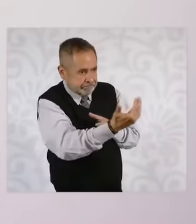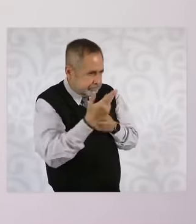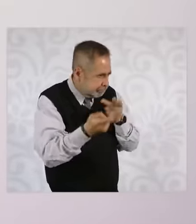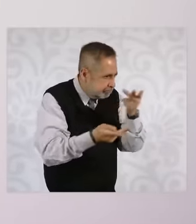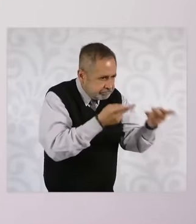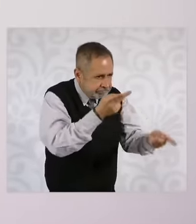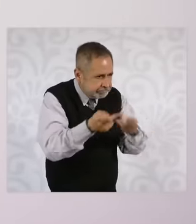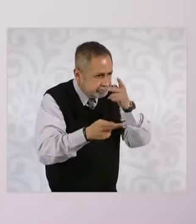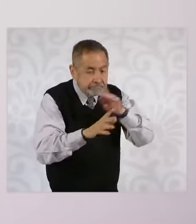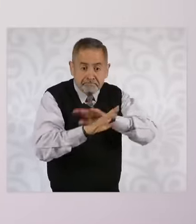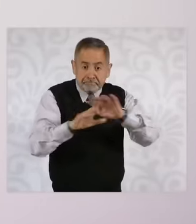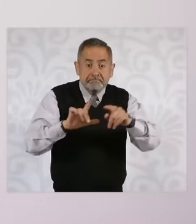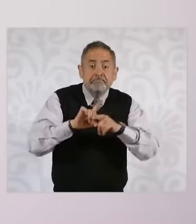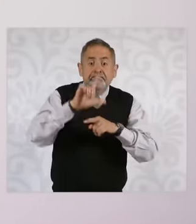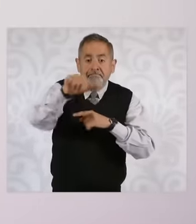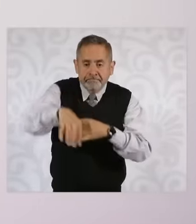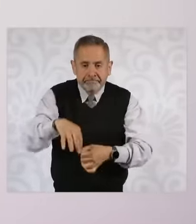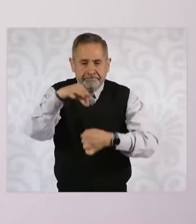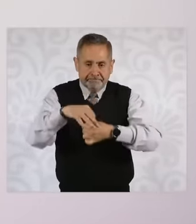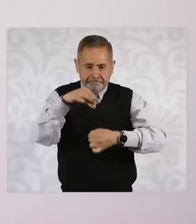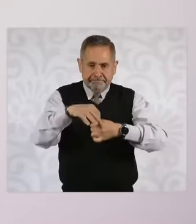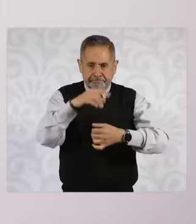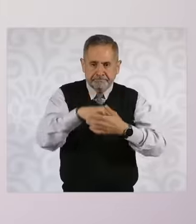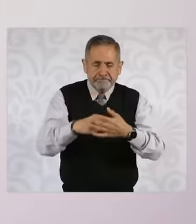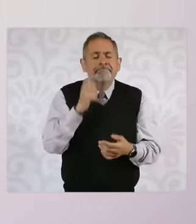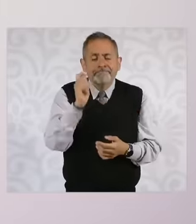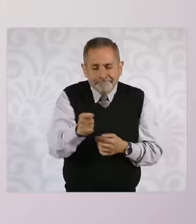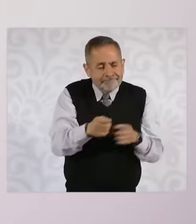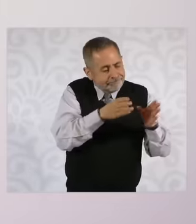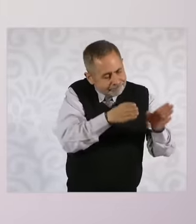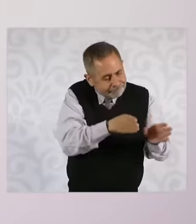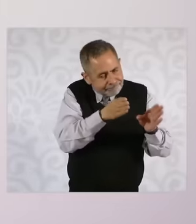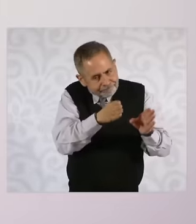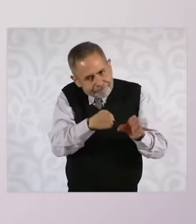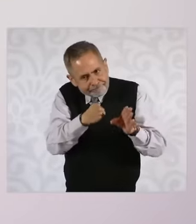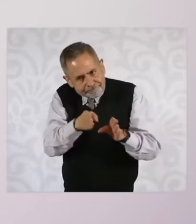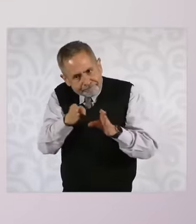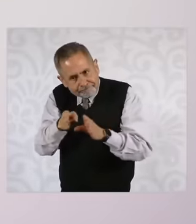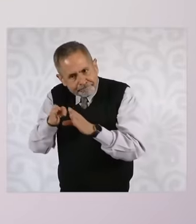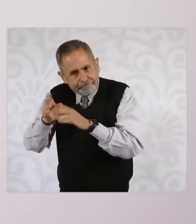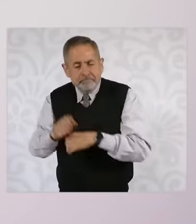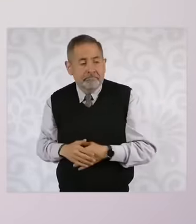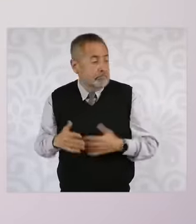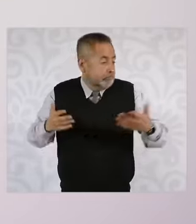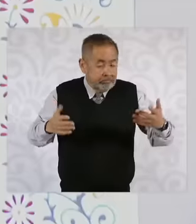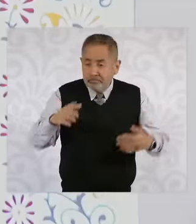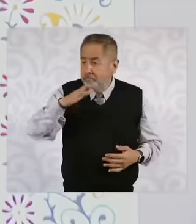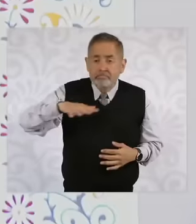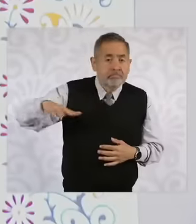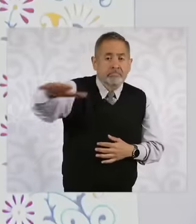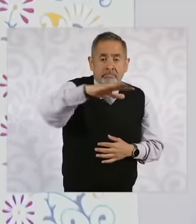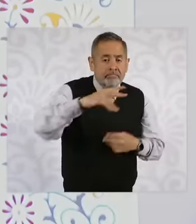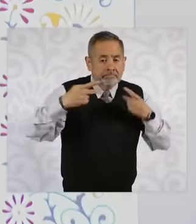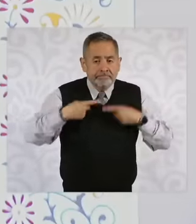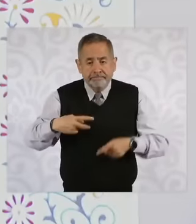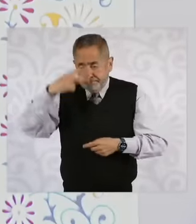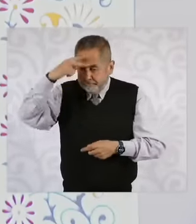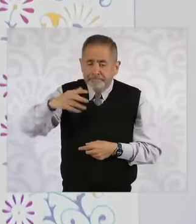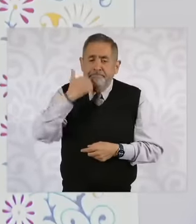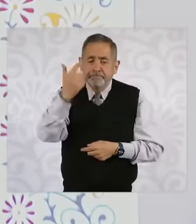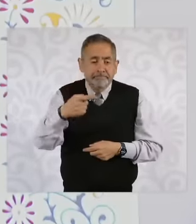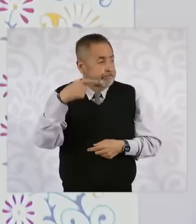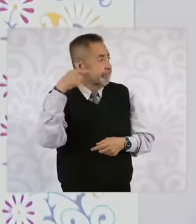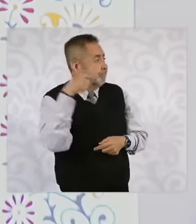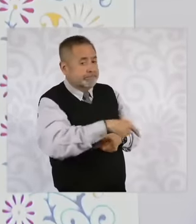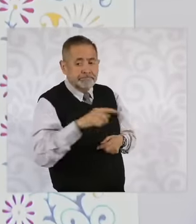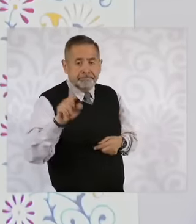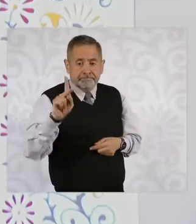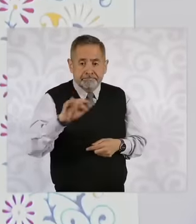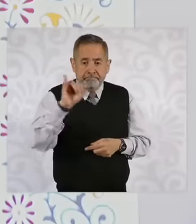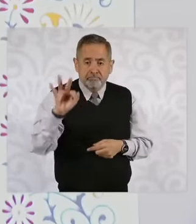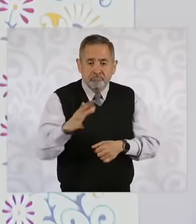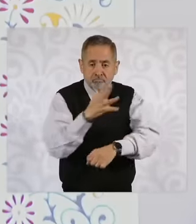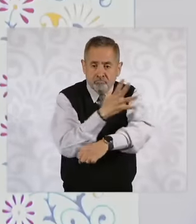vote then a whole procedure What do the people of Mexico want an honest judiciary